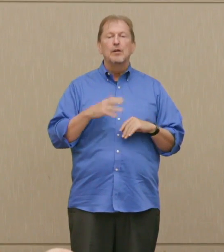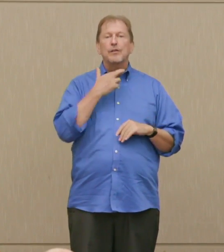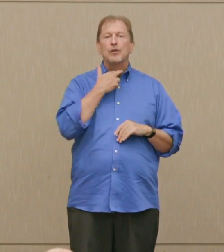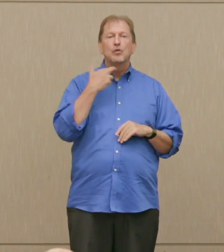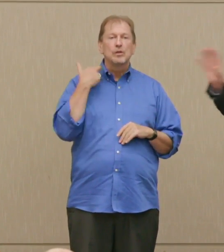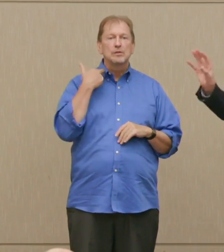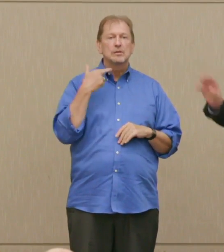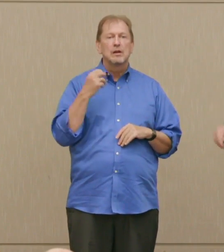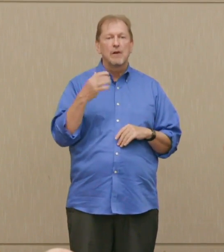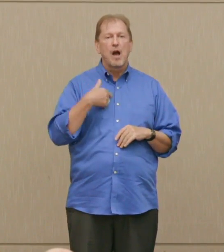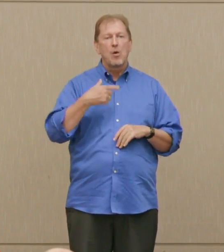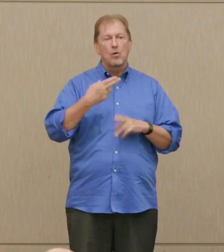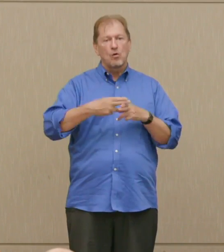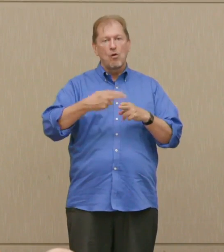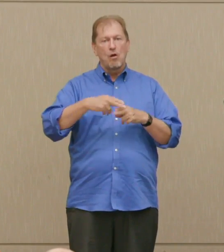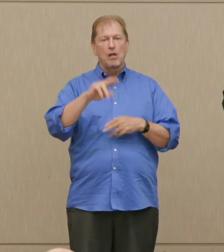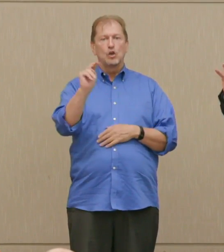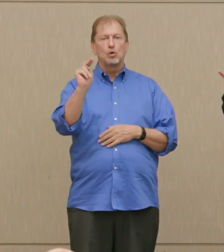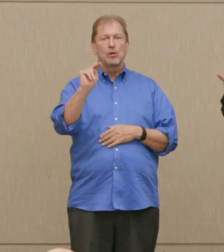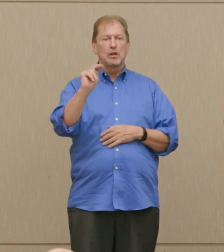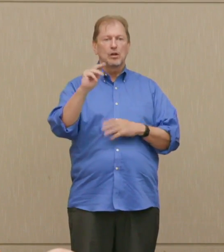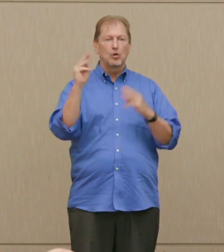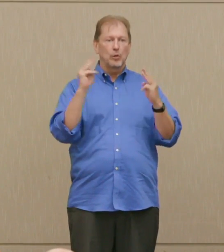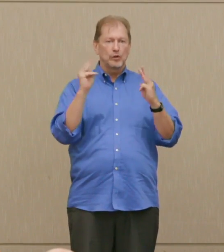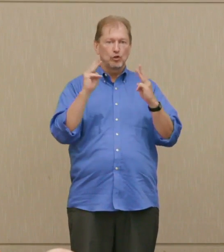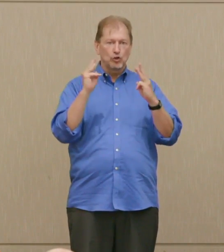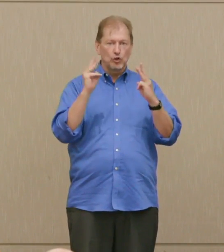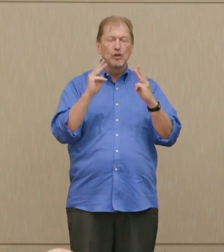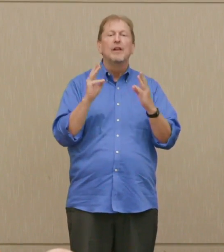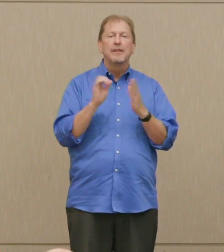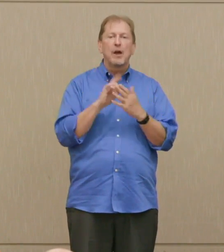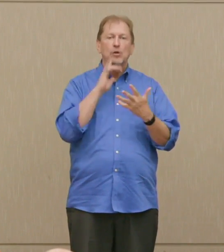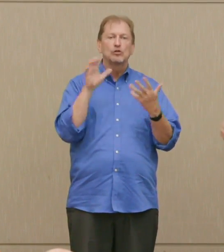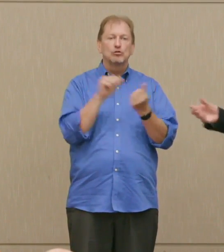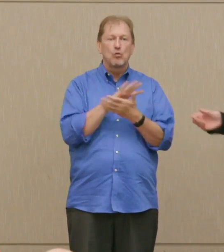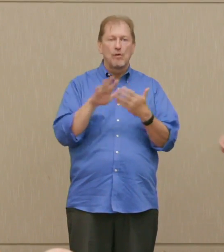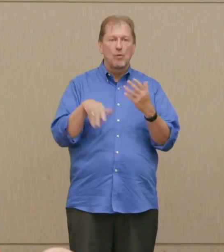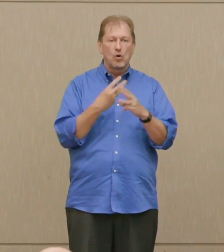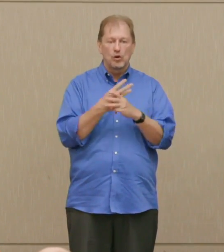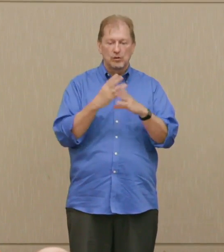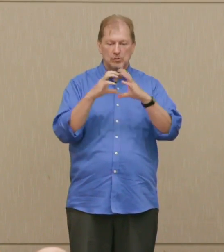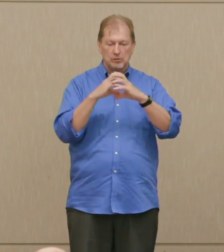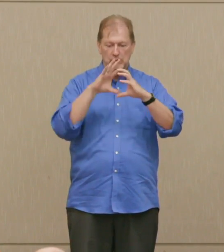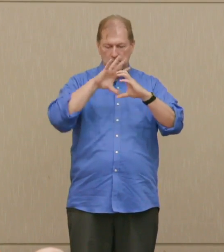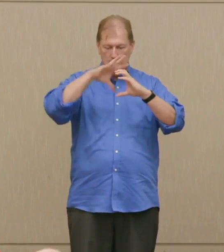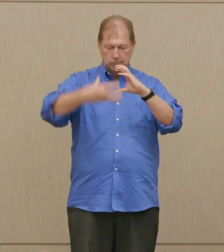which is what I was describing earlier, a smoke that destroys most life, that could be eliminated.